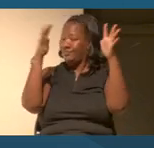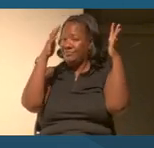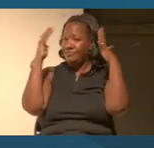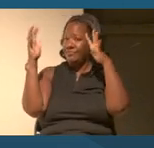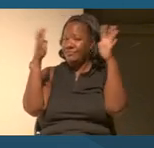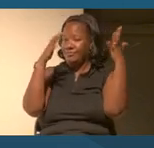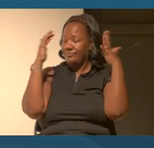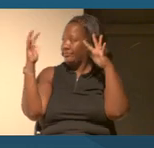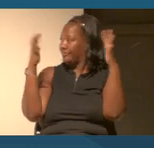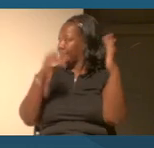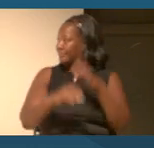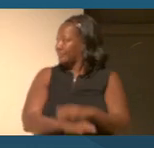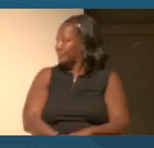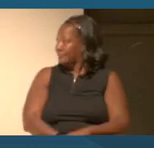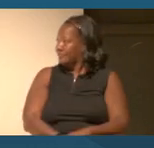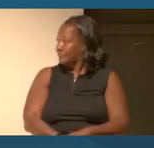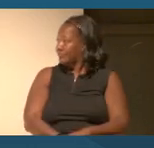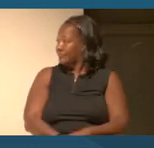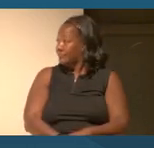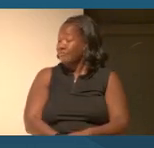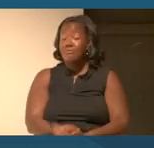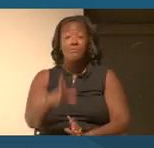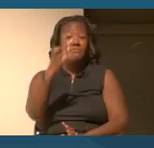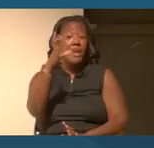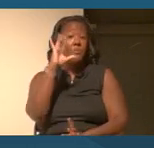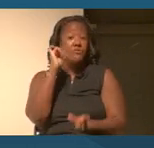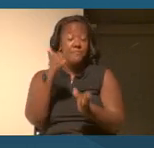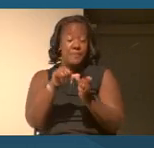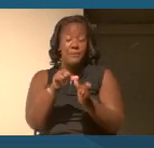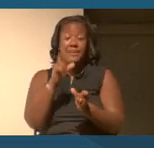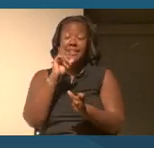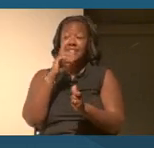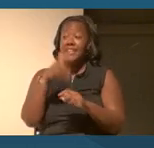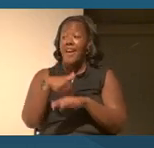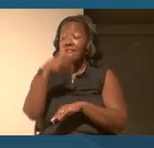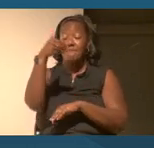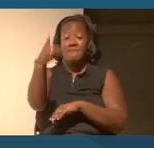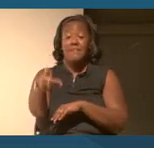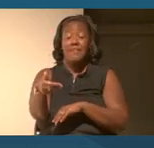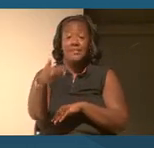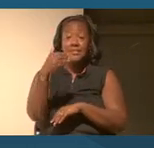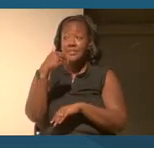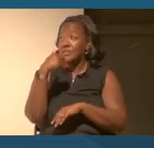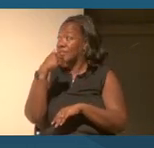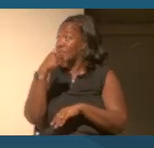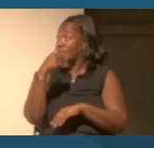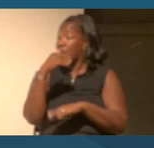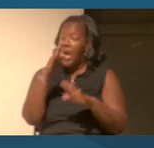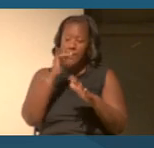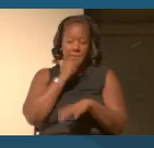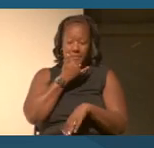So I just wanna remind us that coming up, I'm gonna mess up the time. Is it at 3:00?